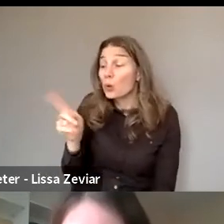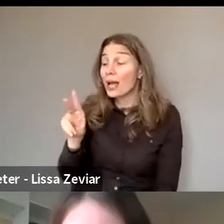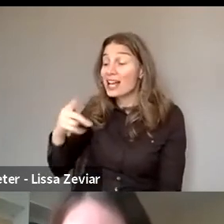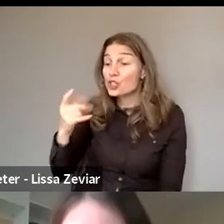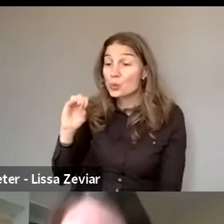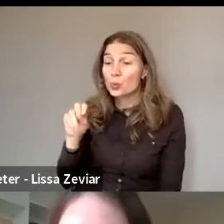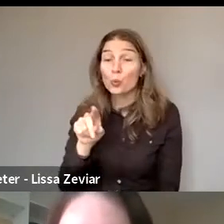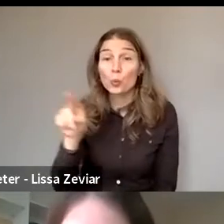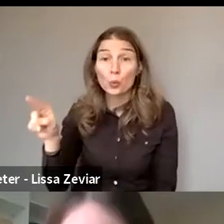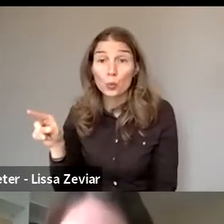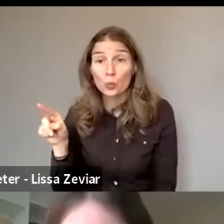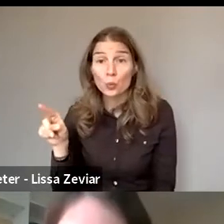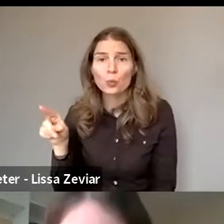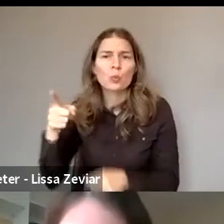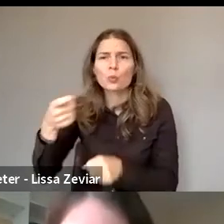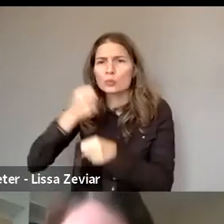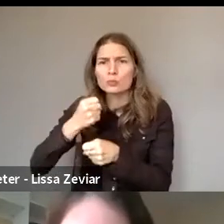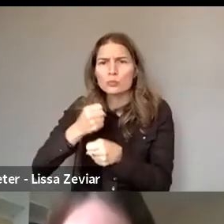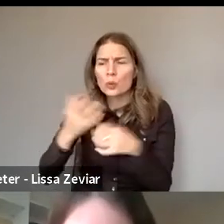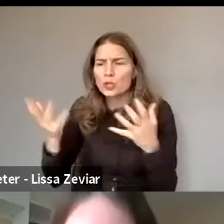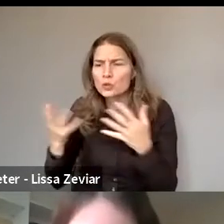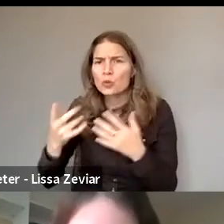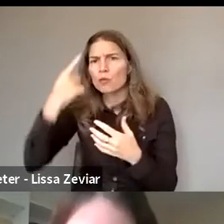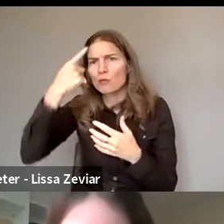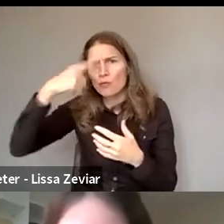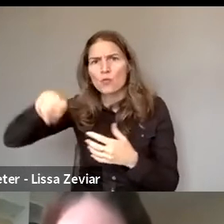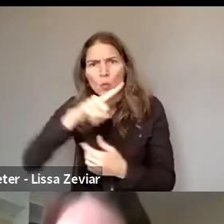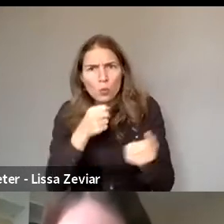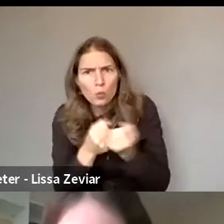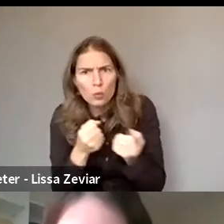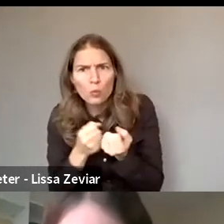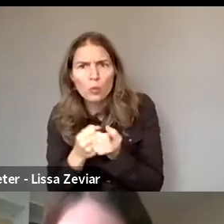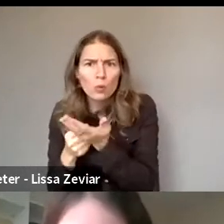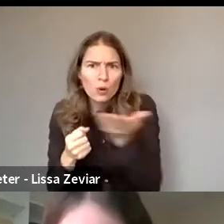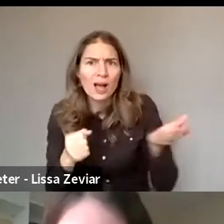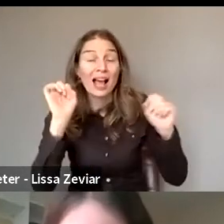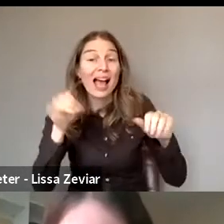about enabling or supporting women to access justice in terms of reporting,